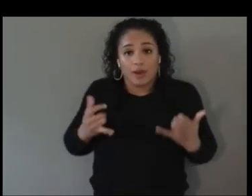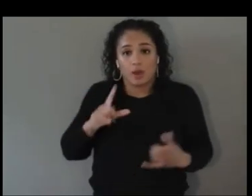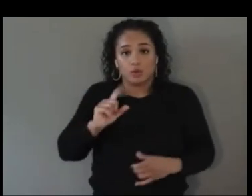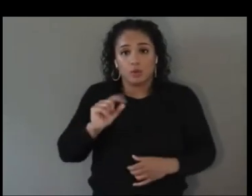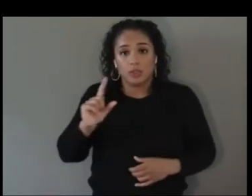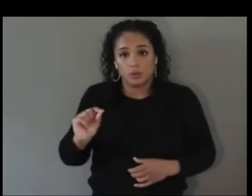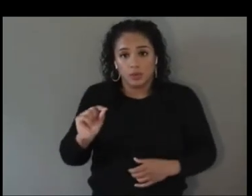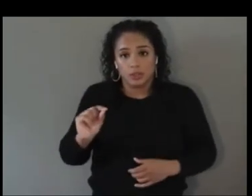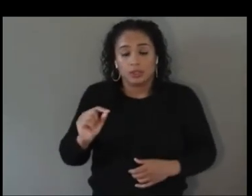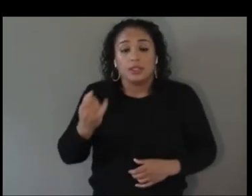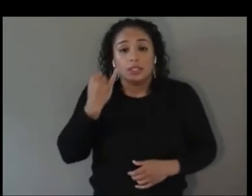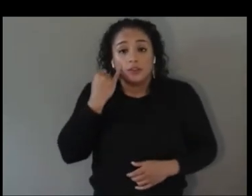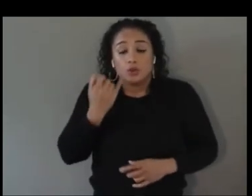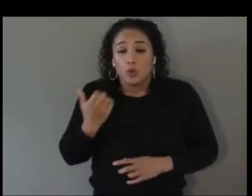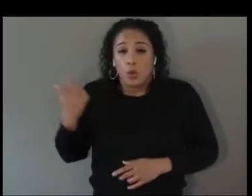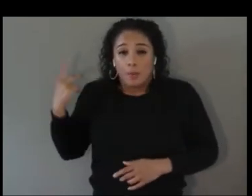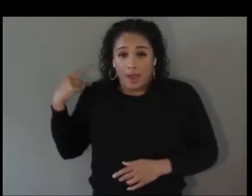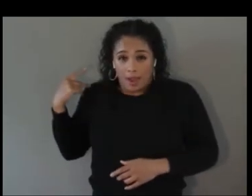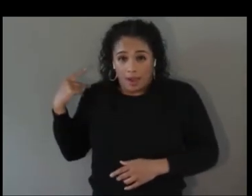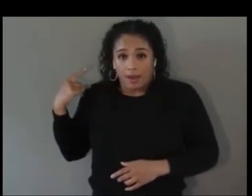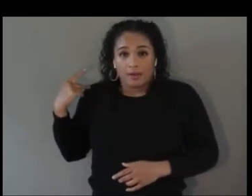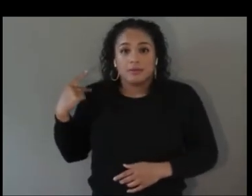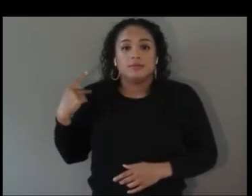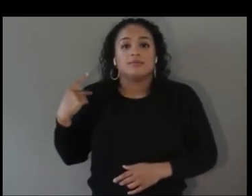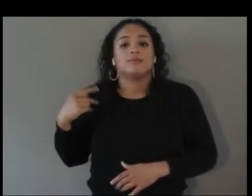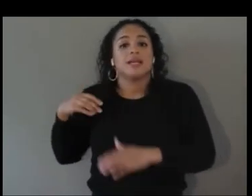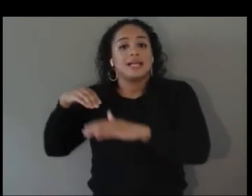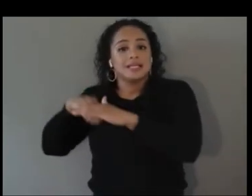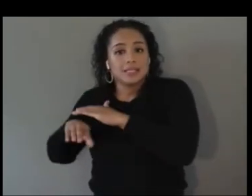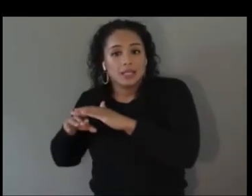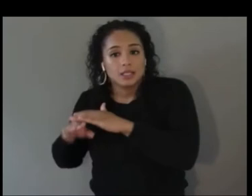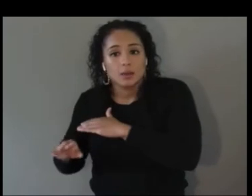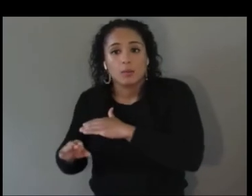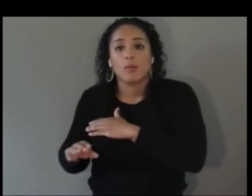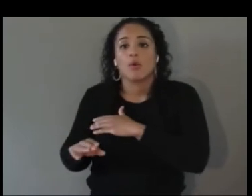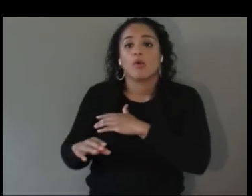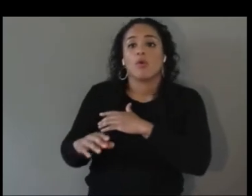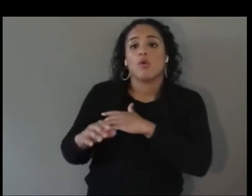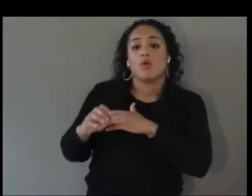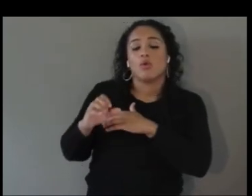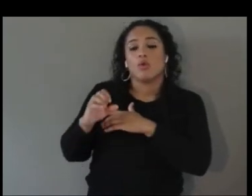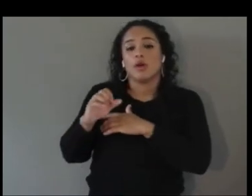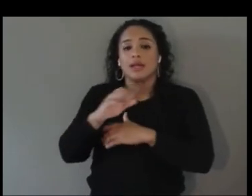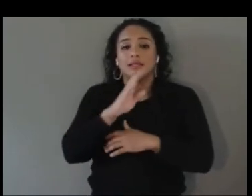indirect or alternative access methods has always been kind of the secondary way to access